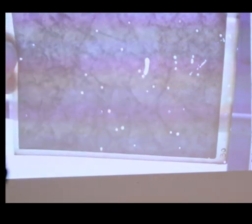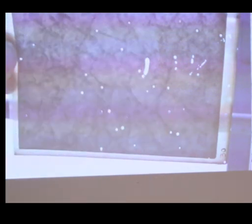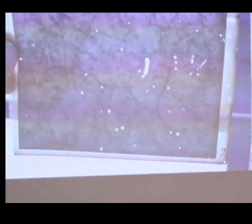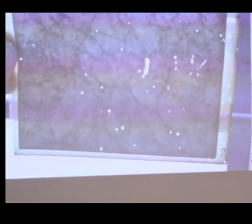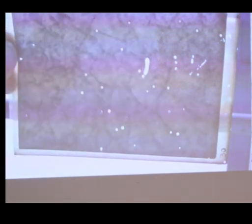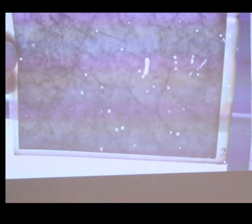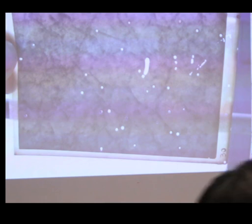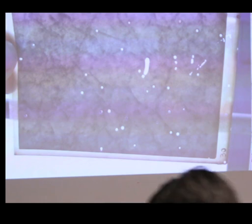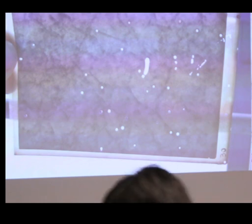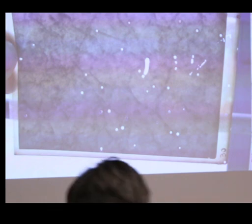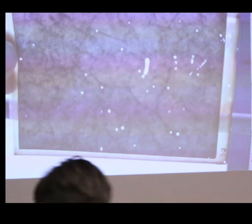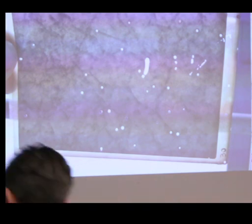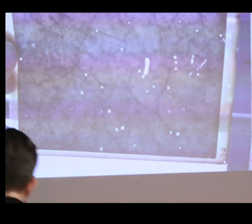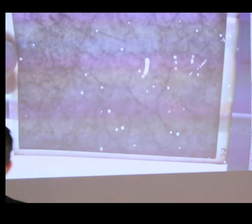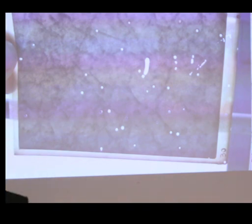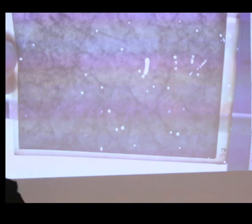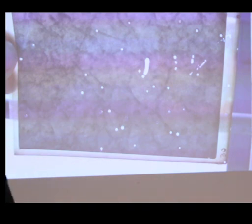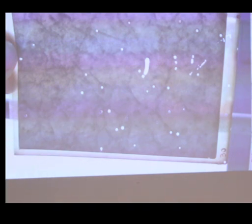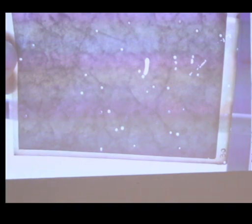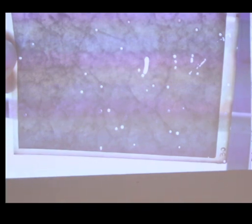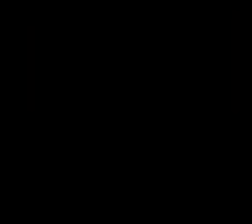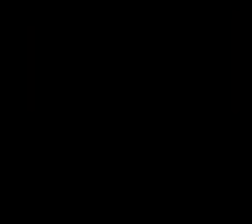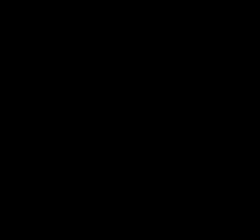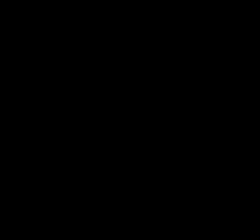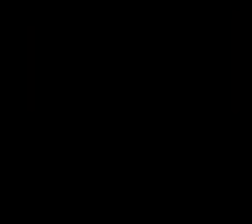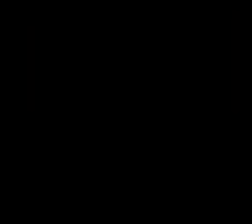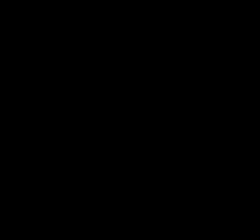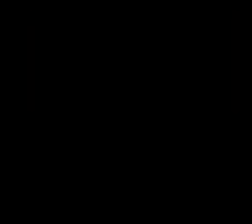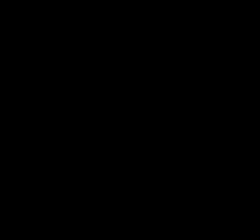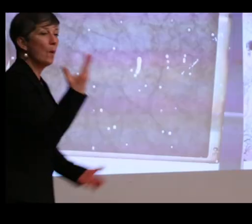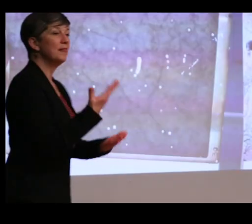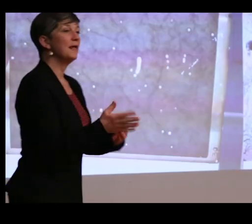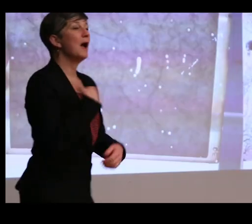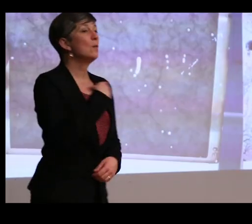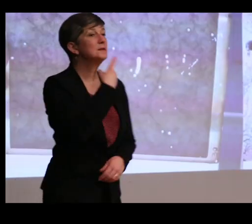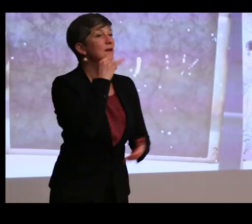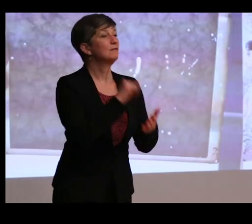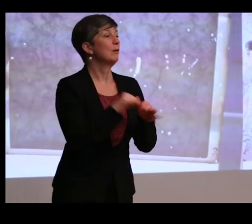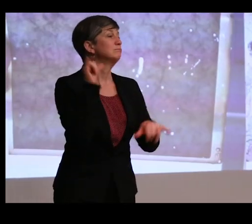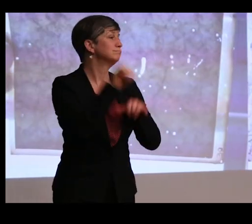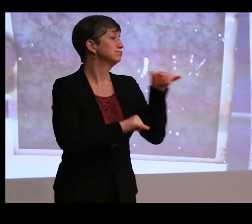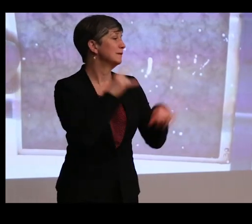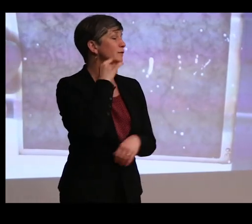around the museum for several months and looking at these archives, there were these stories